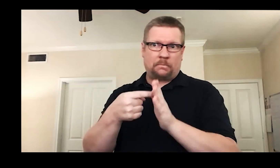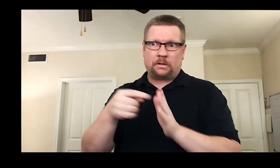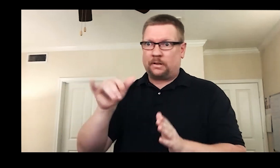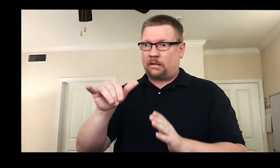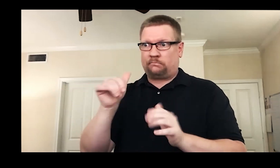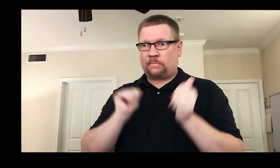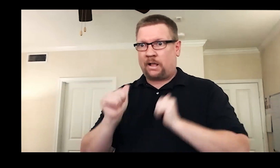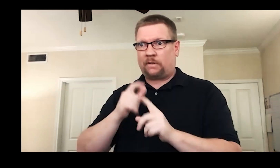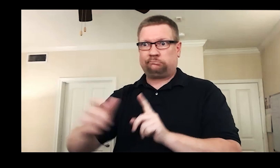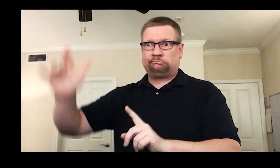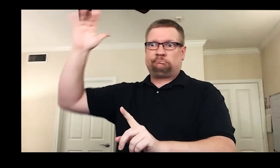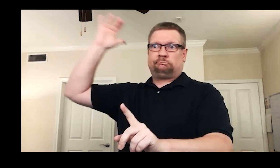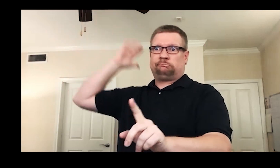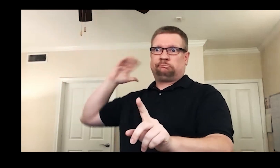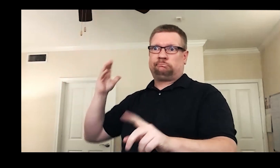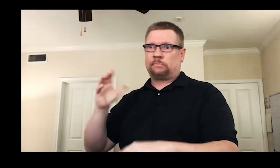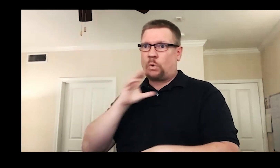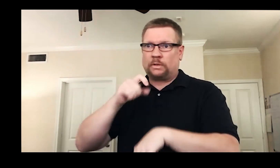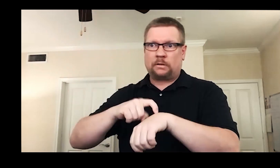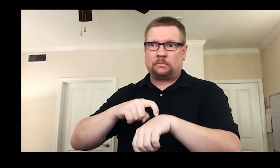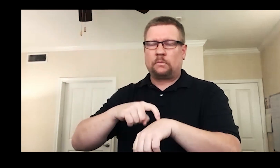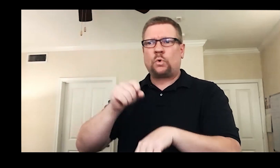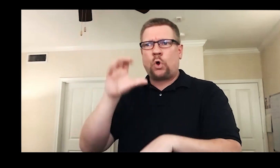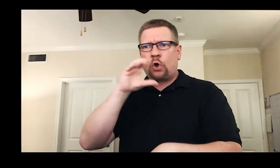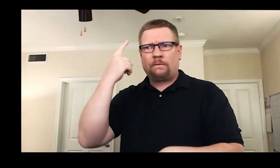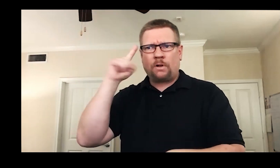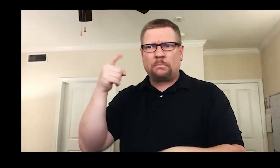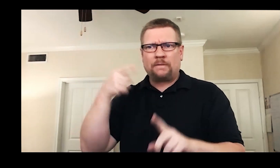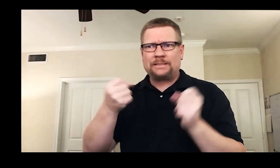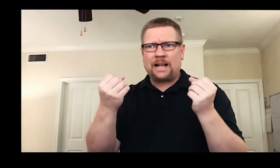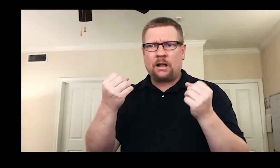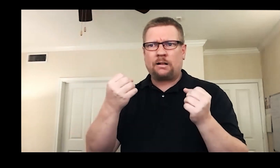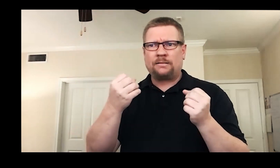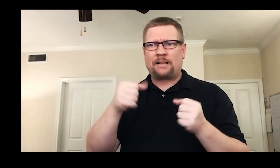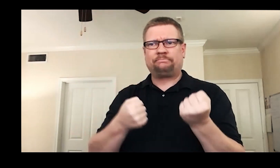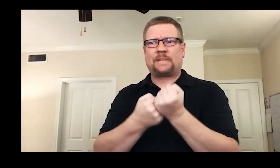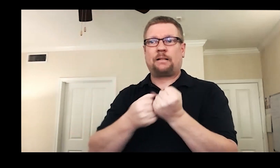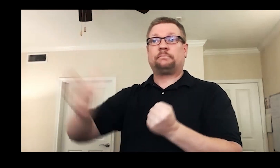The DASL will determine an appropriate match of language given the era in which the play